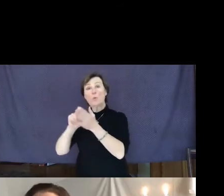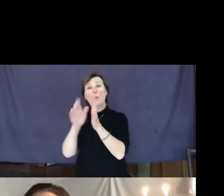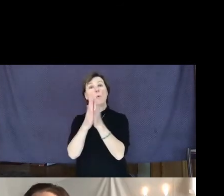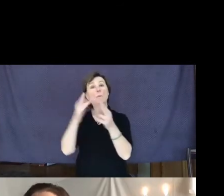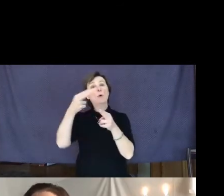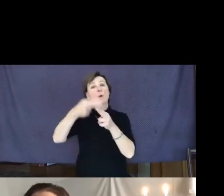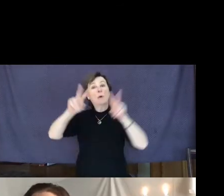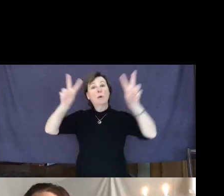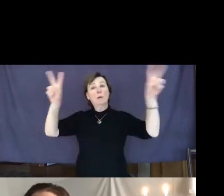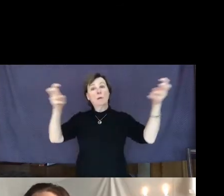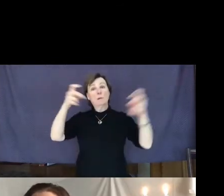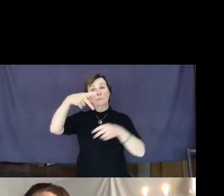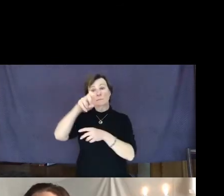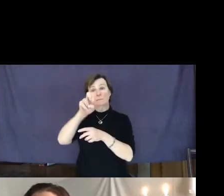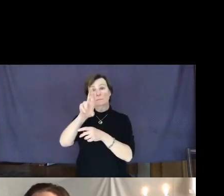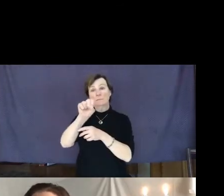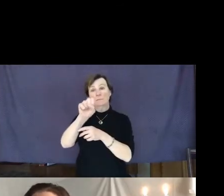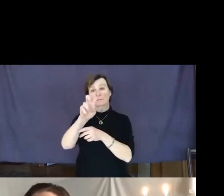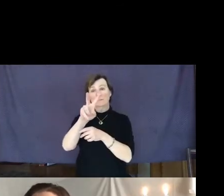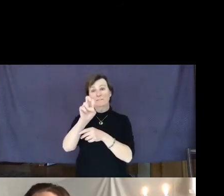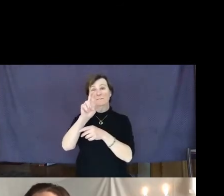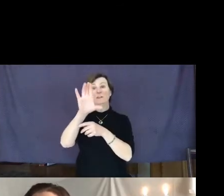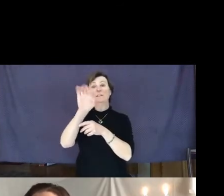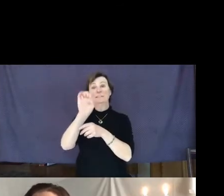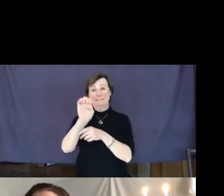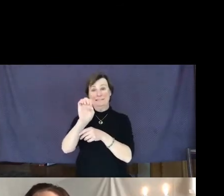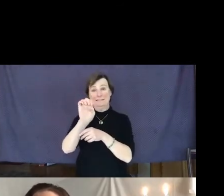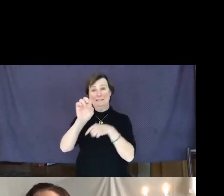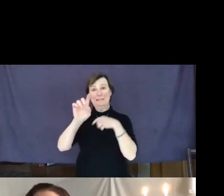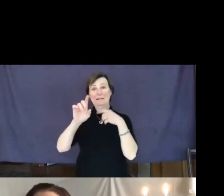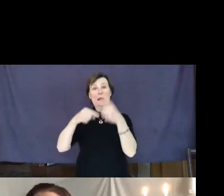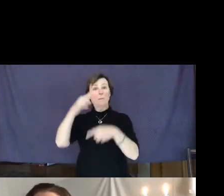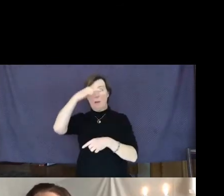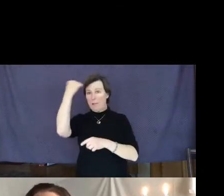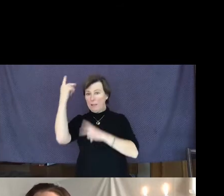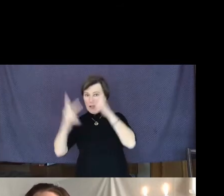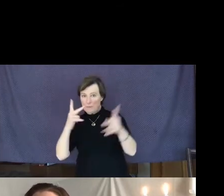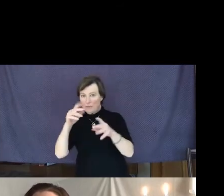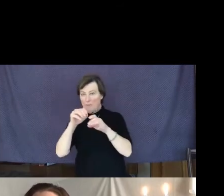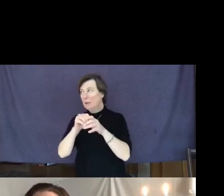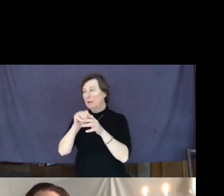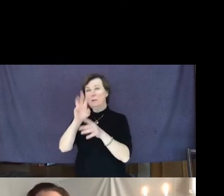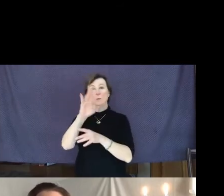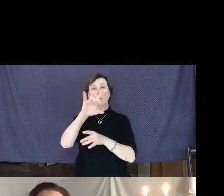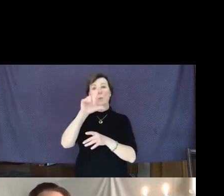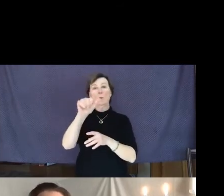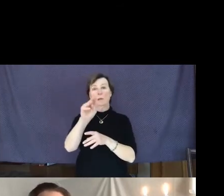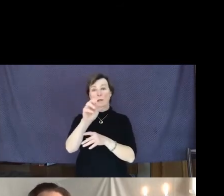about blacks in the Mid-Willamette Valley. It also tells about the very active KKK